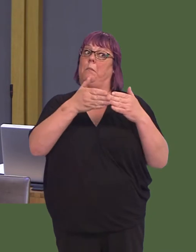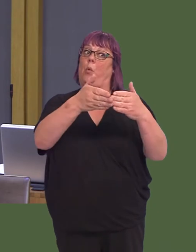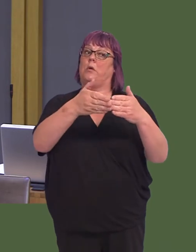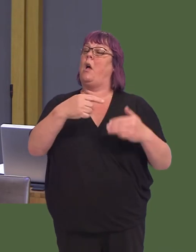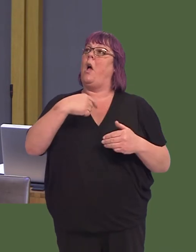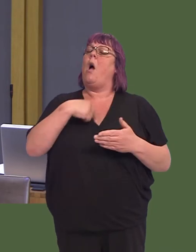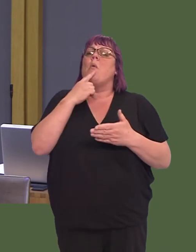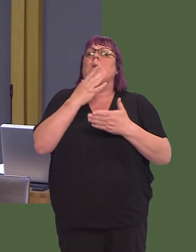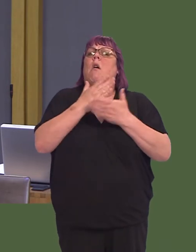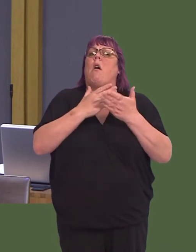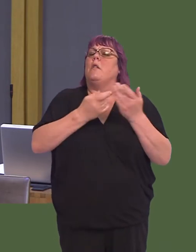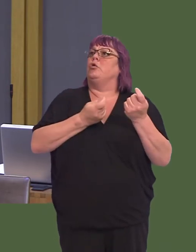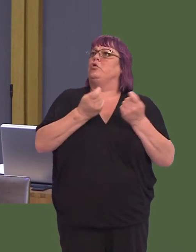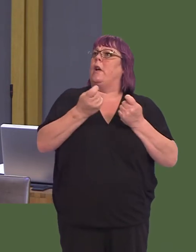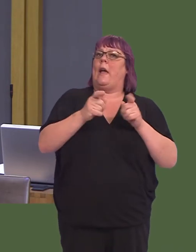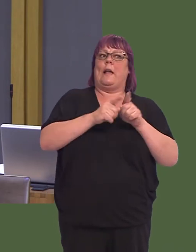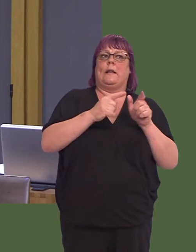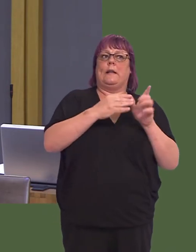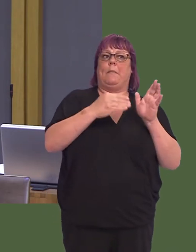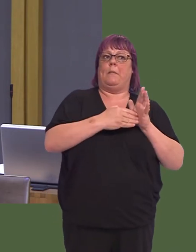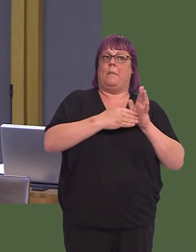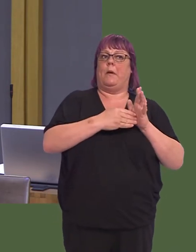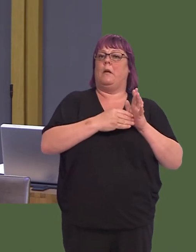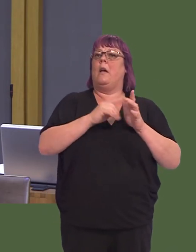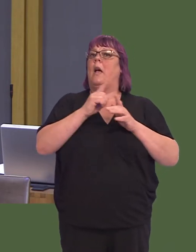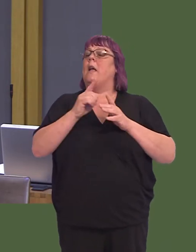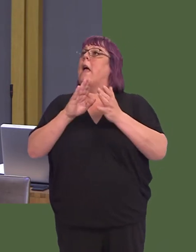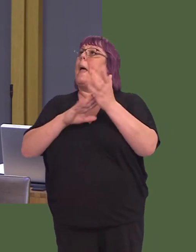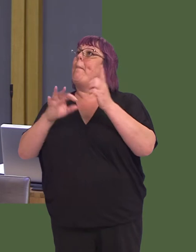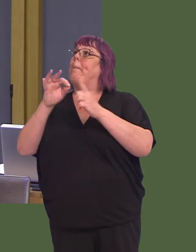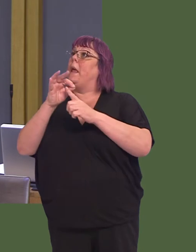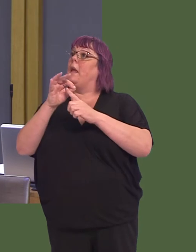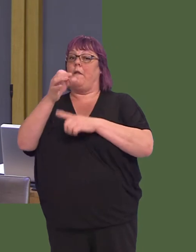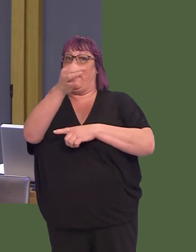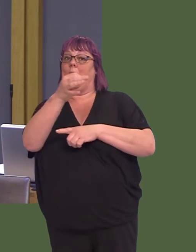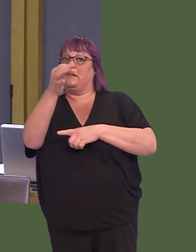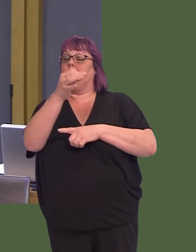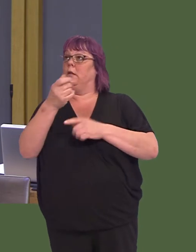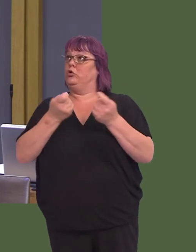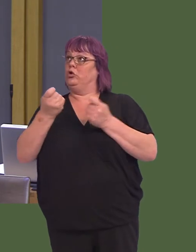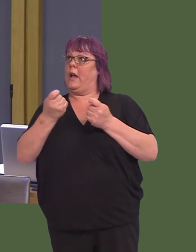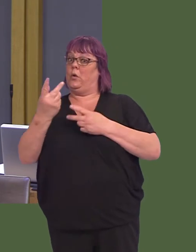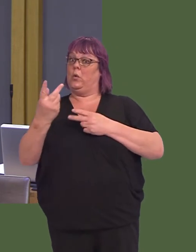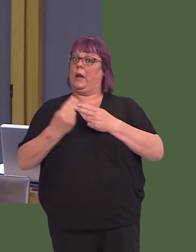It will be jointly chaired by myself as Assembly Member and the Member of Parliament for Anglesey,